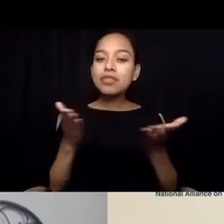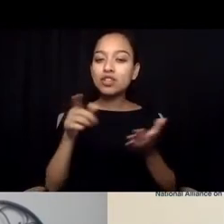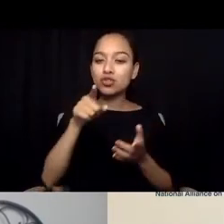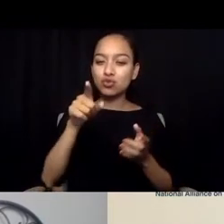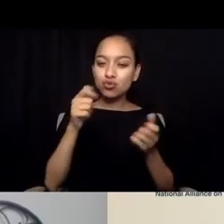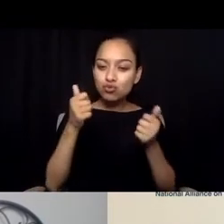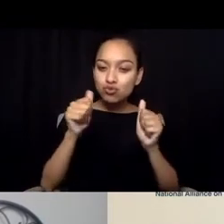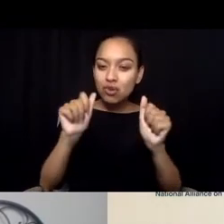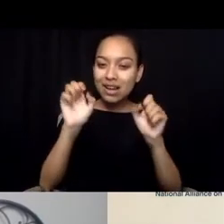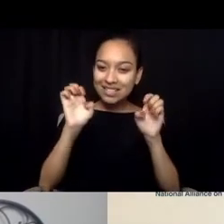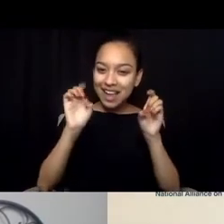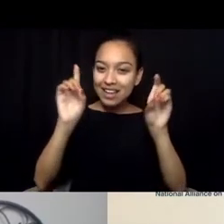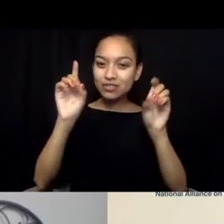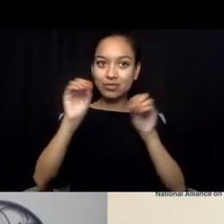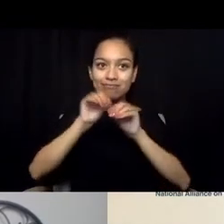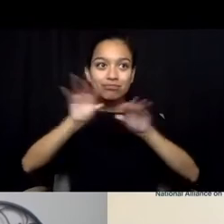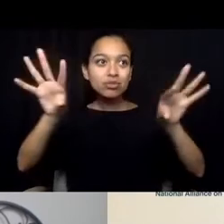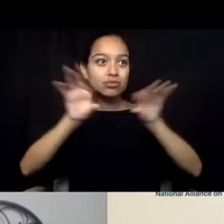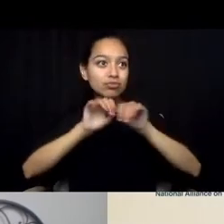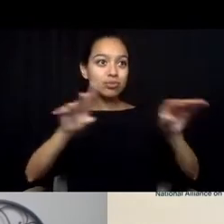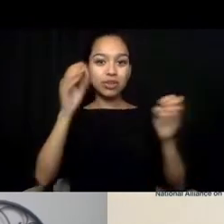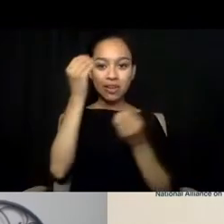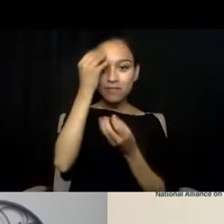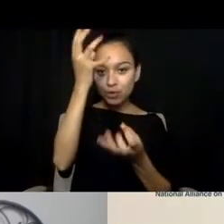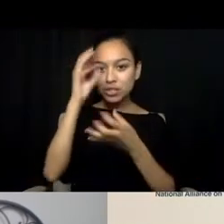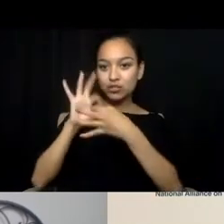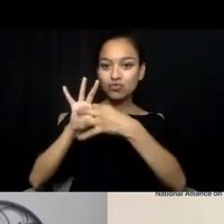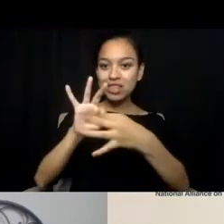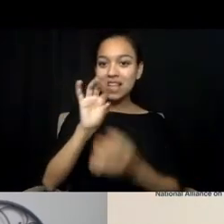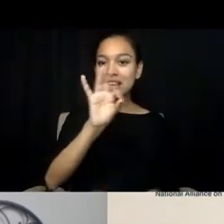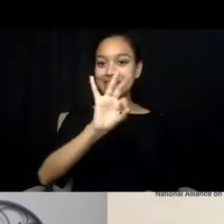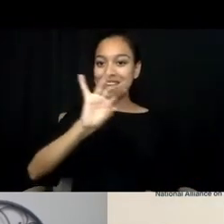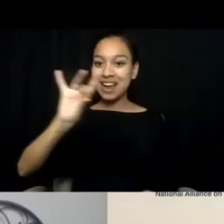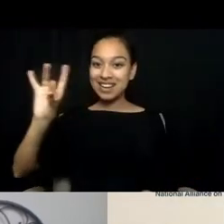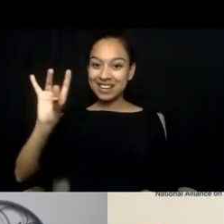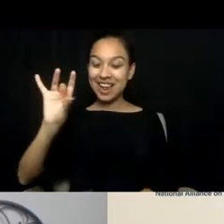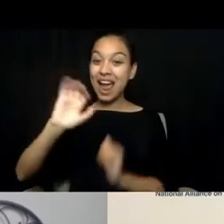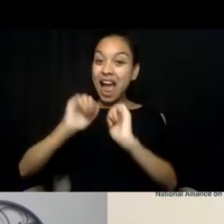how are you recognizing that mistrust is there, but then also saying,